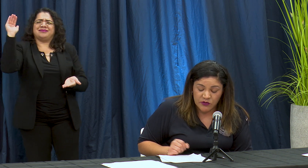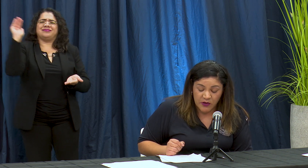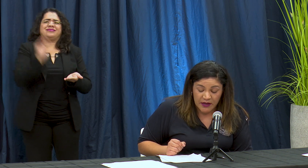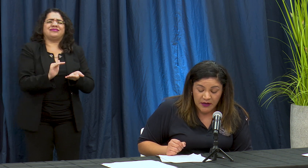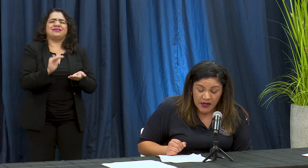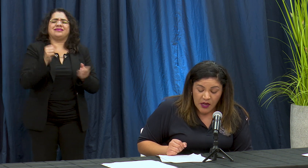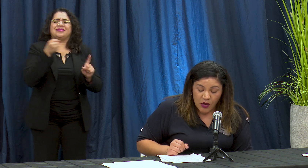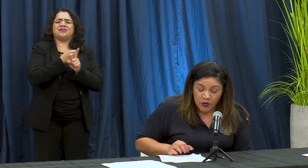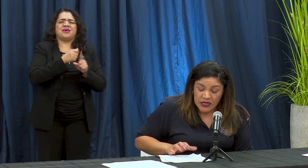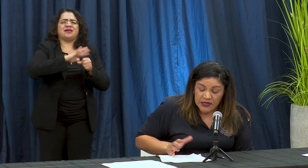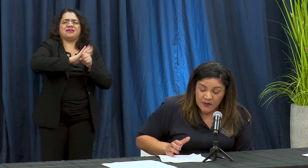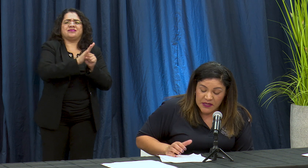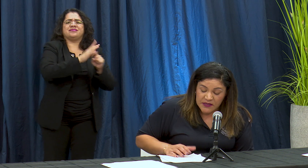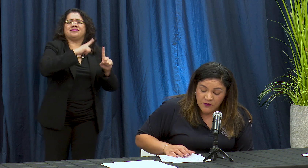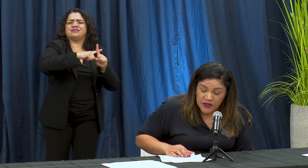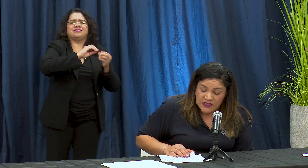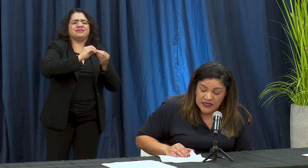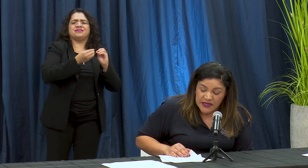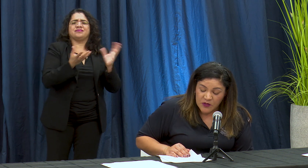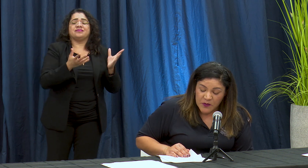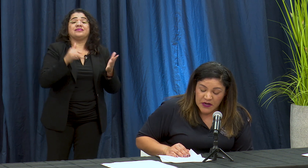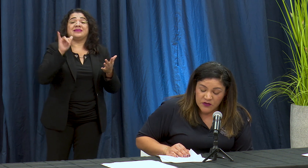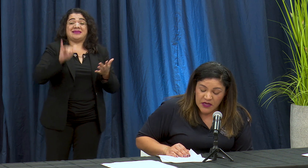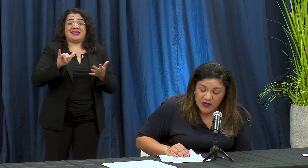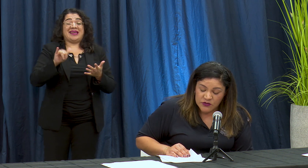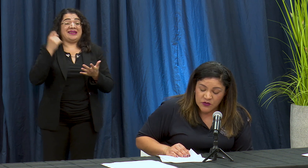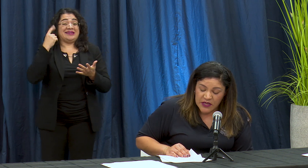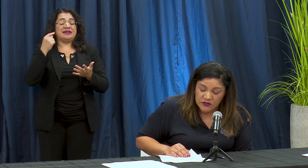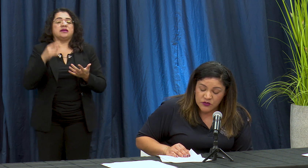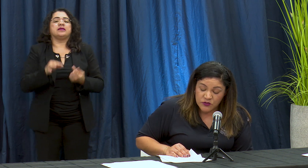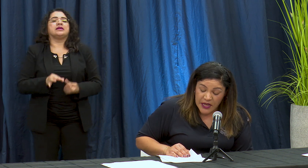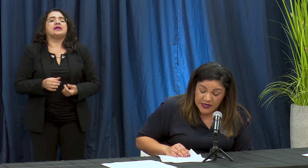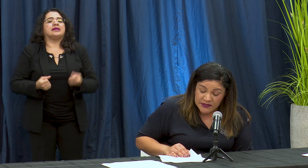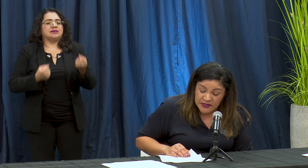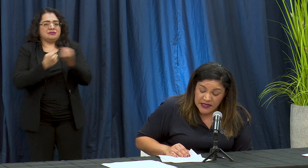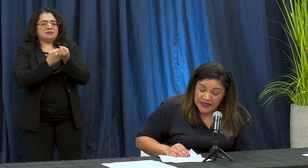local original mint a few de Senado para ayudar a los condado su Raleigh's que